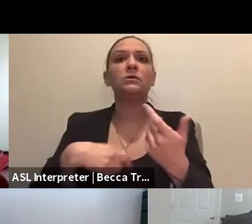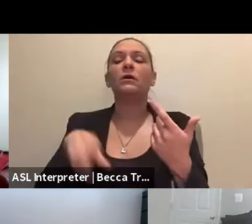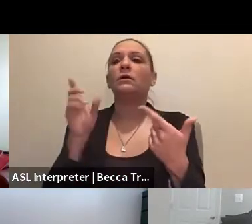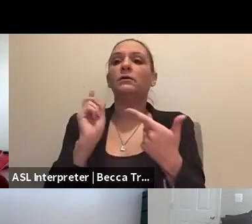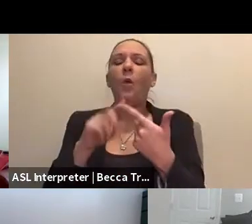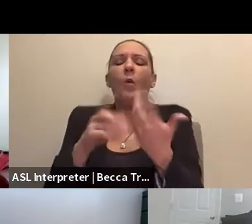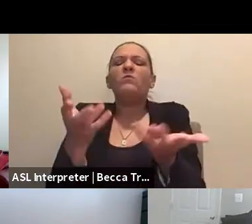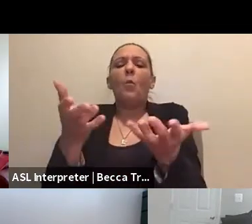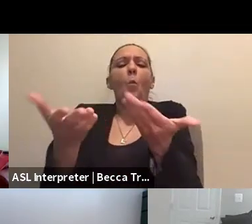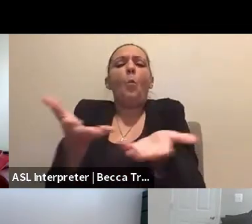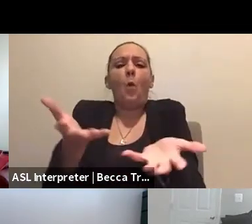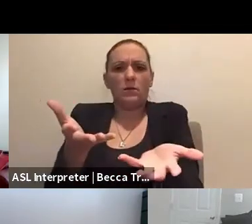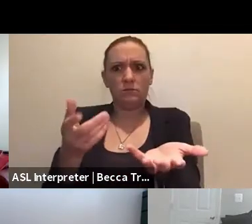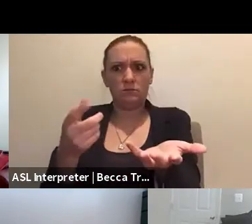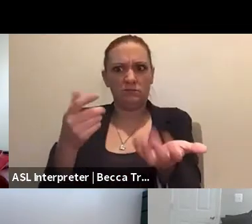what would you say to prepare for that side of it?